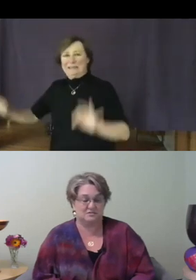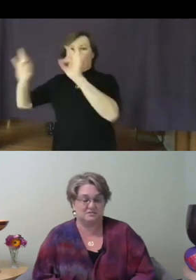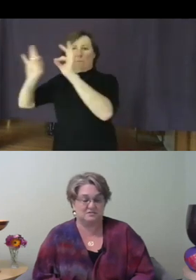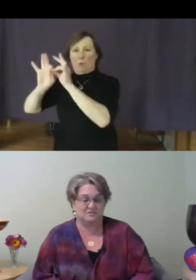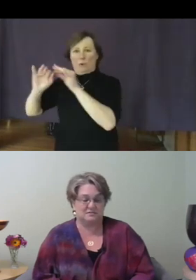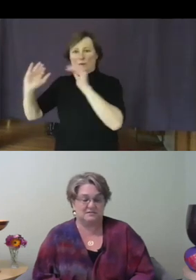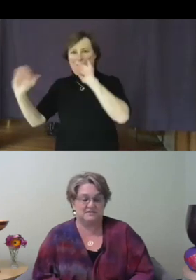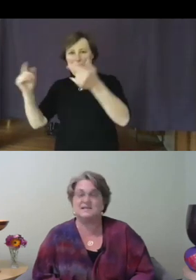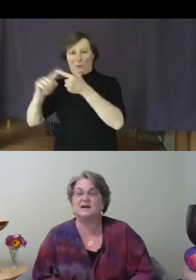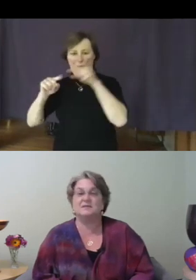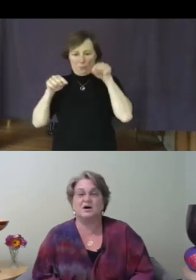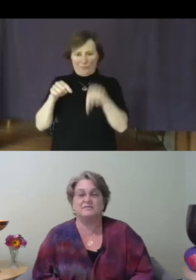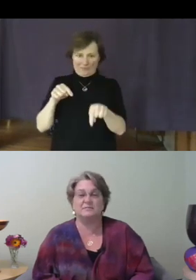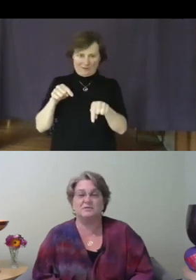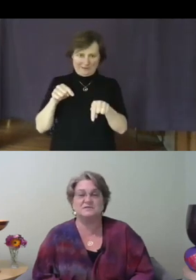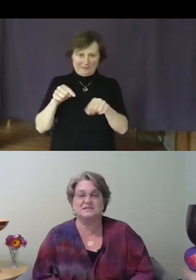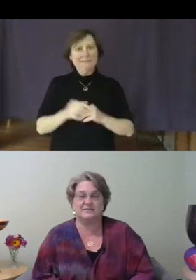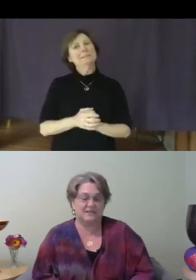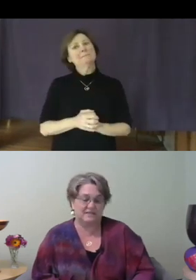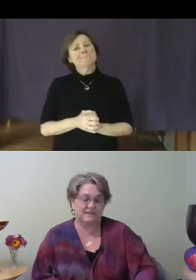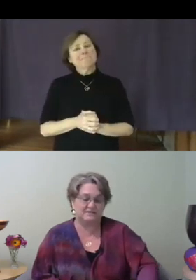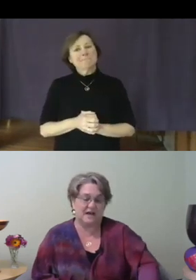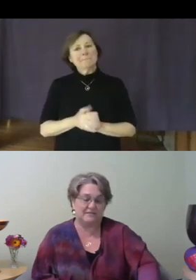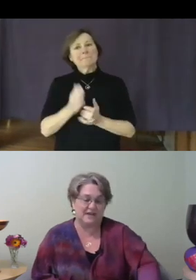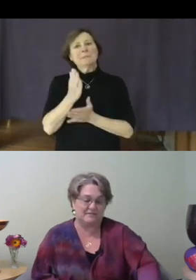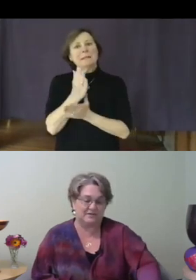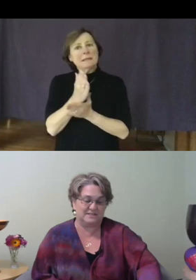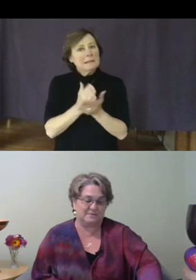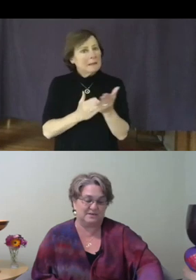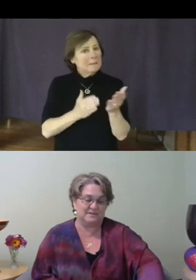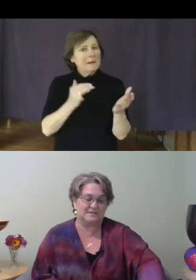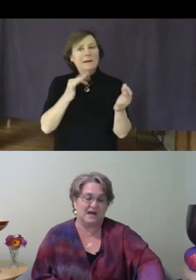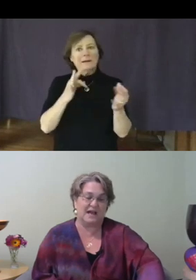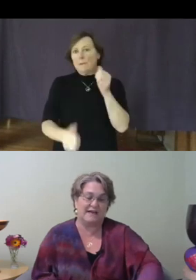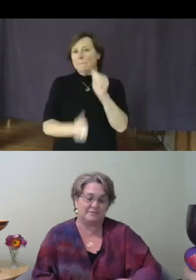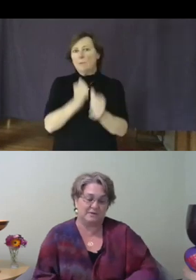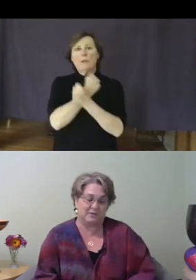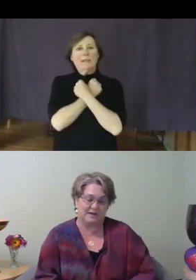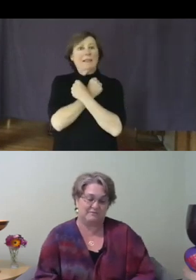"Some of the most loving things I've ever experienced, I haven't been ready for,